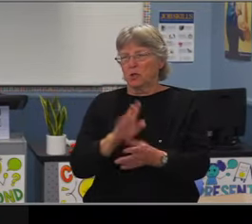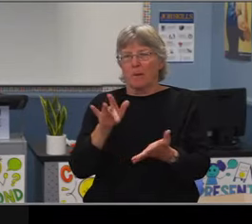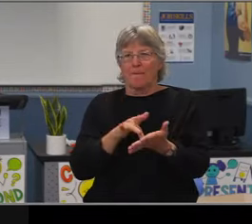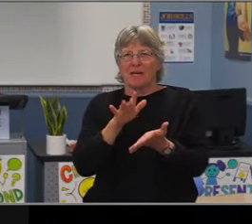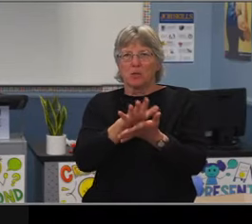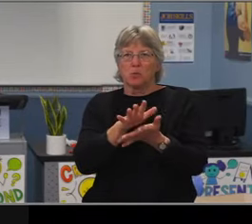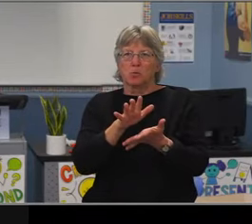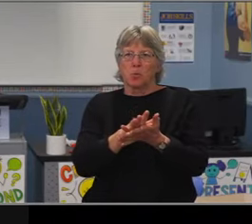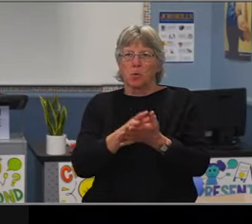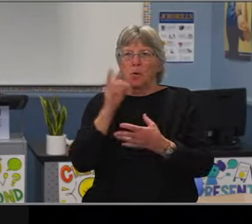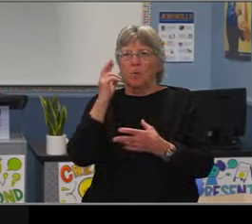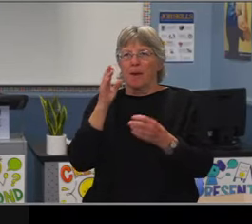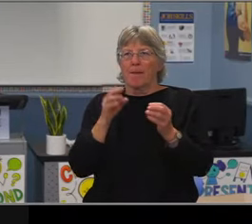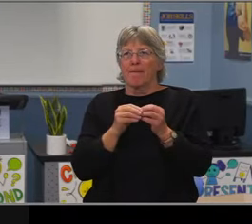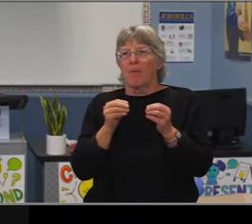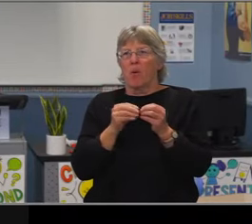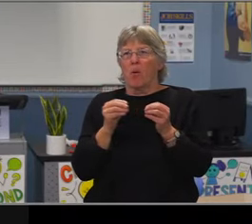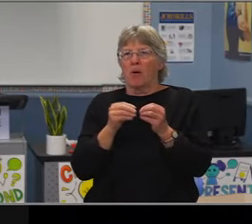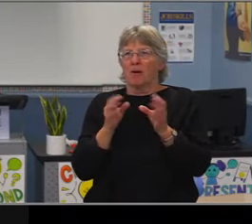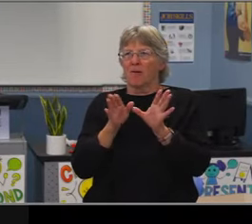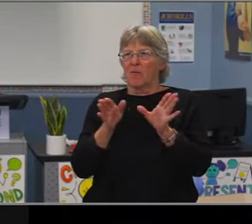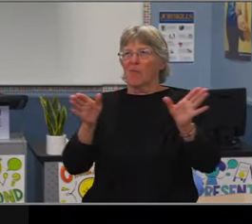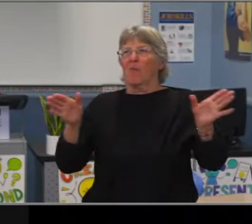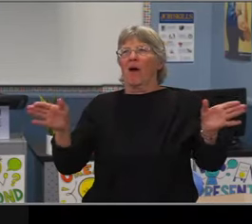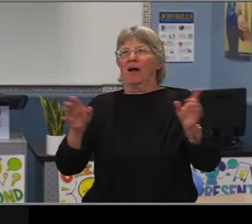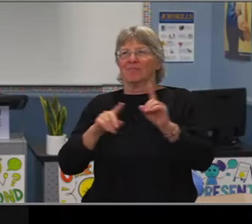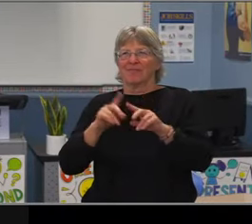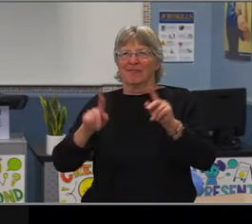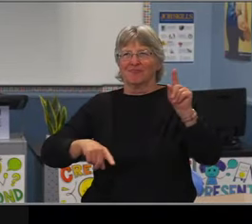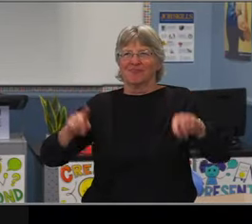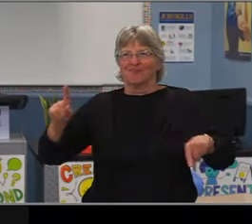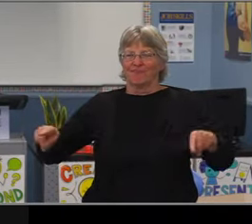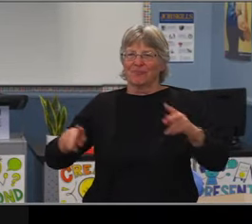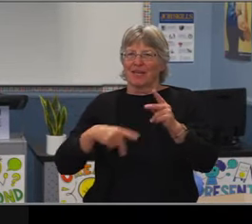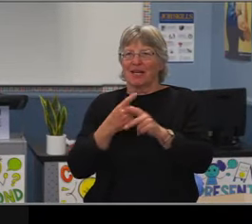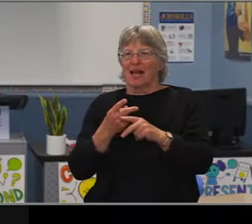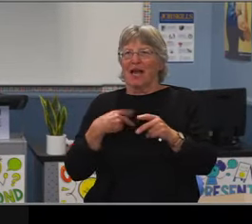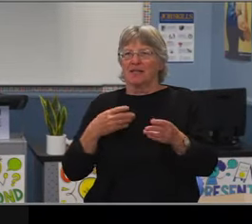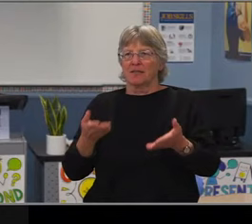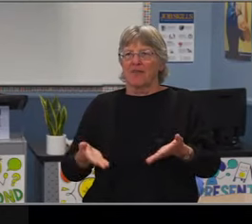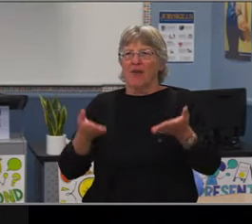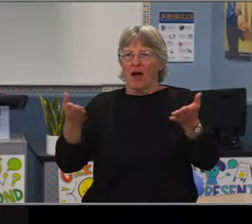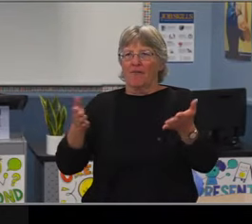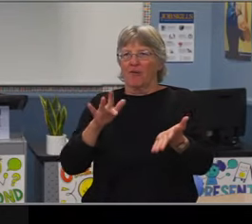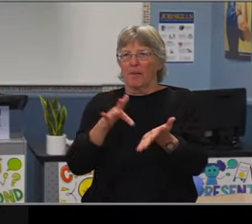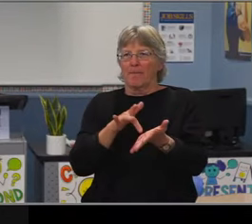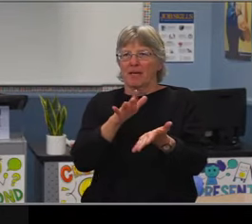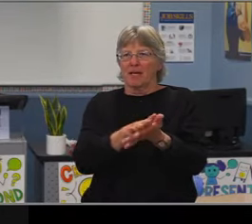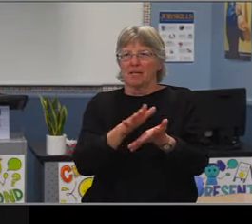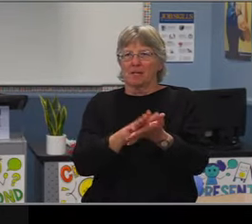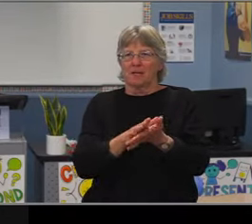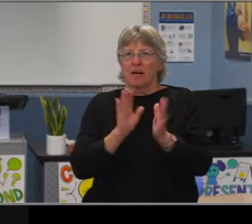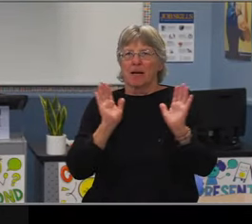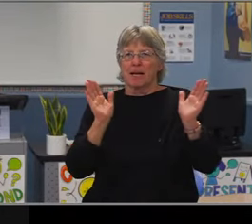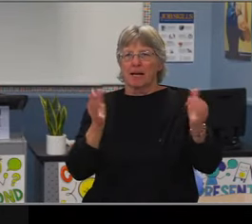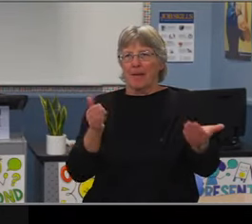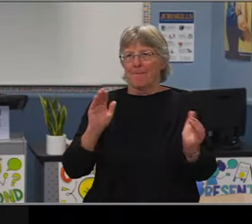All in favor by roll call vote. Dr. Benitez? Aye. Ms. Kerr? Aye Mr. Meyer?